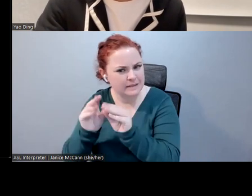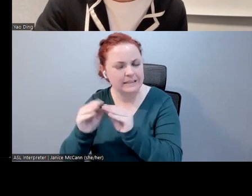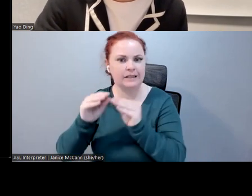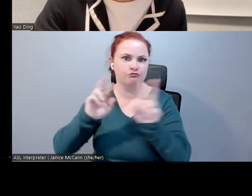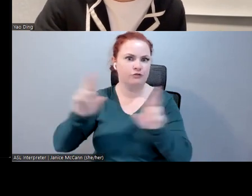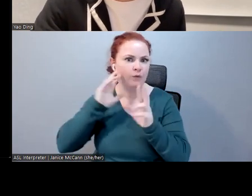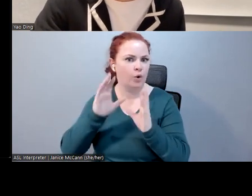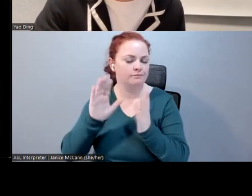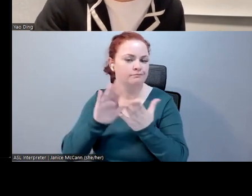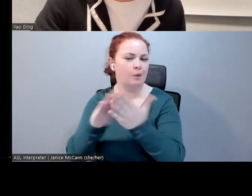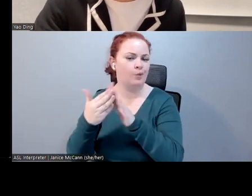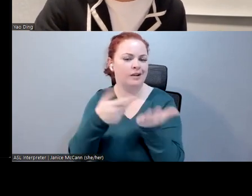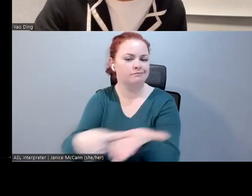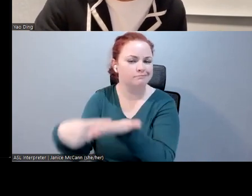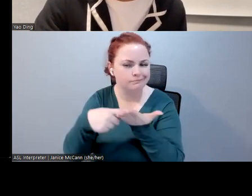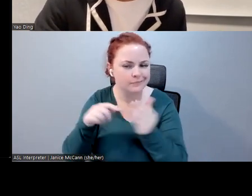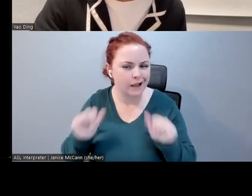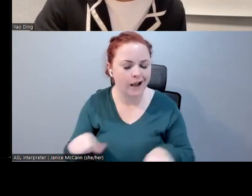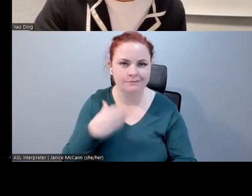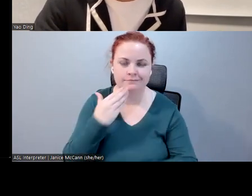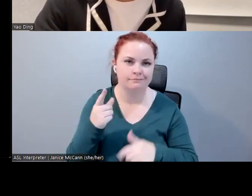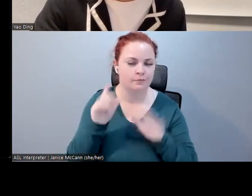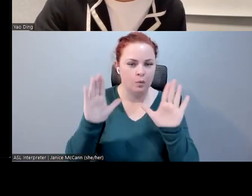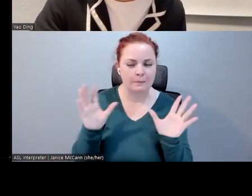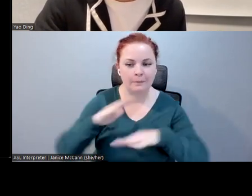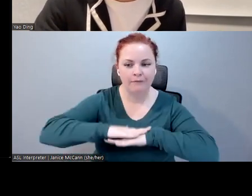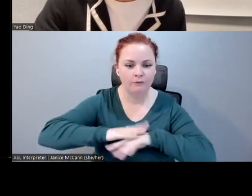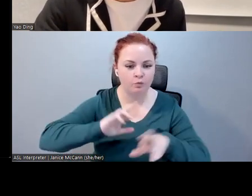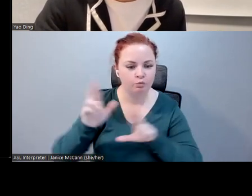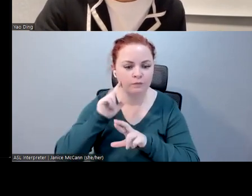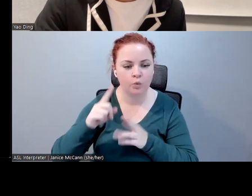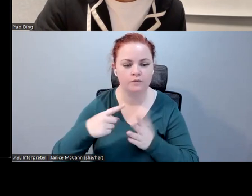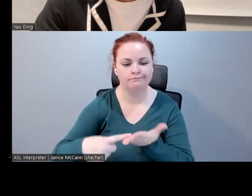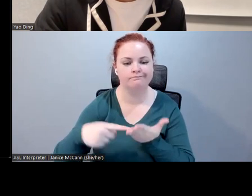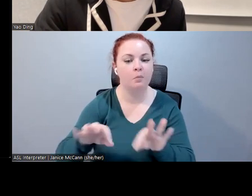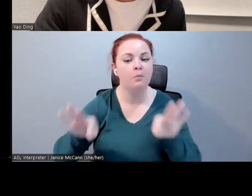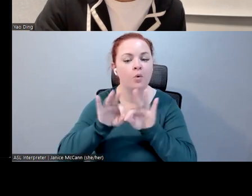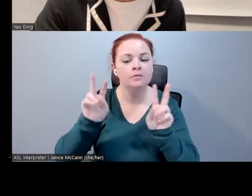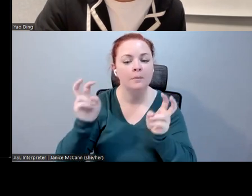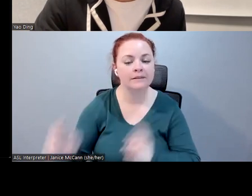amazing platform to discuss an important topic, captioning in